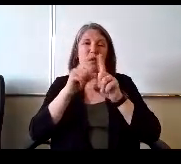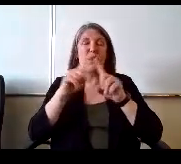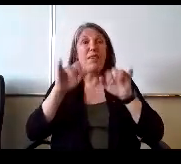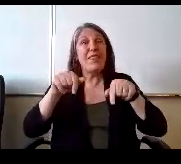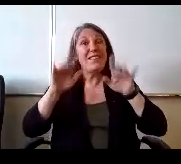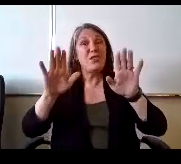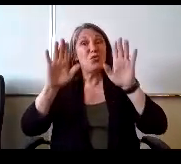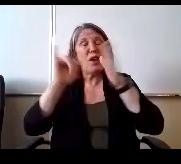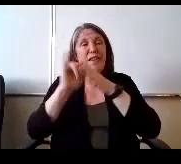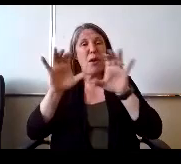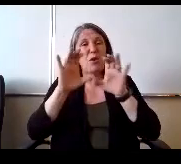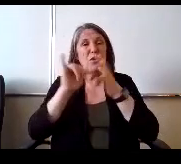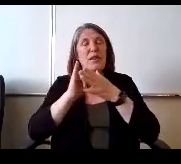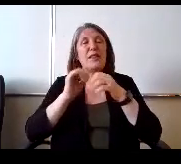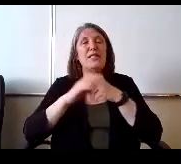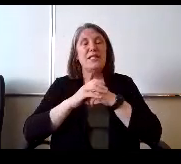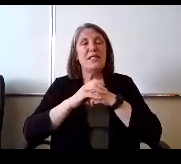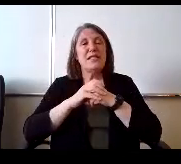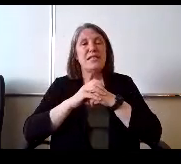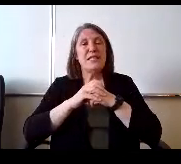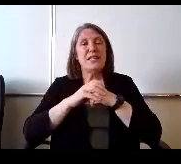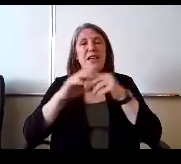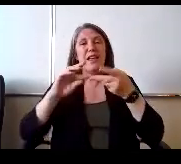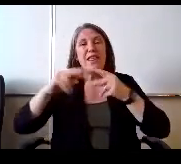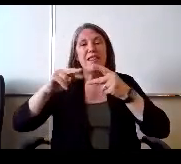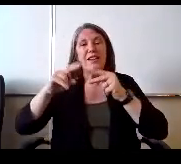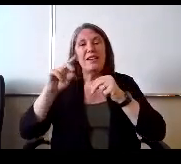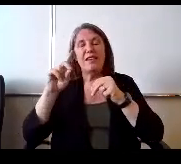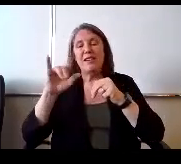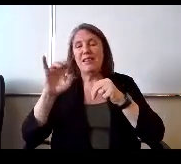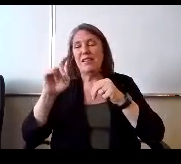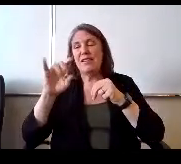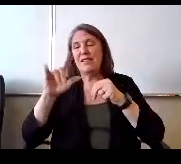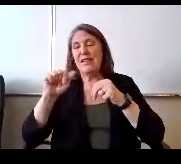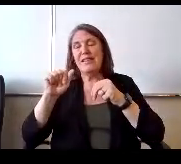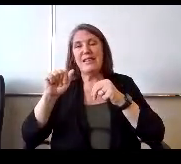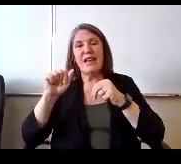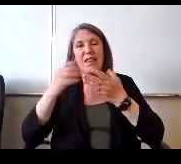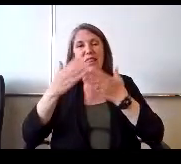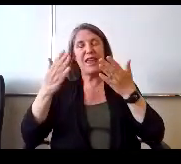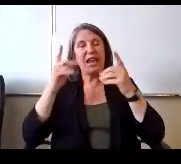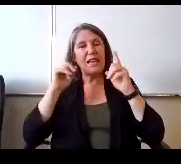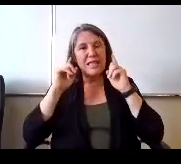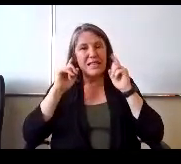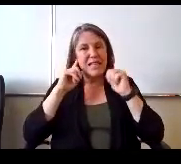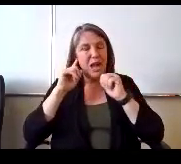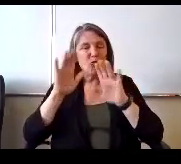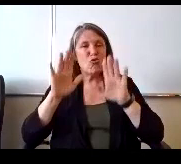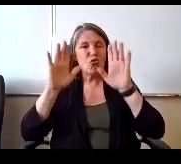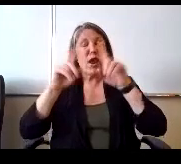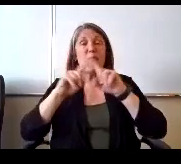and I got the dyslexia thing really sounds great. My only question is and is and is somewhat of a rhetorical question.